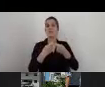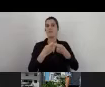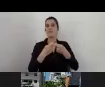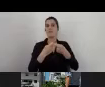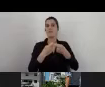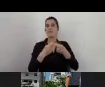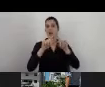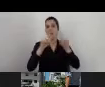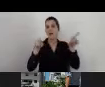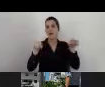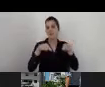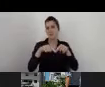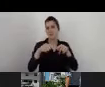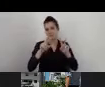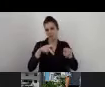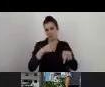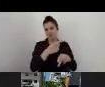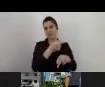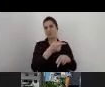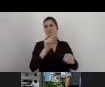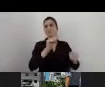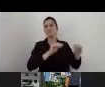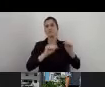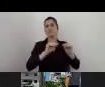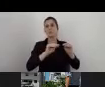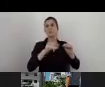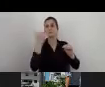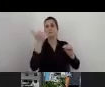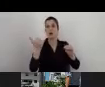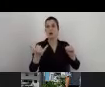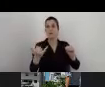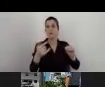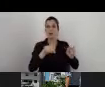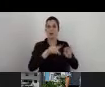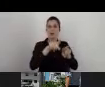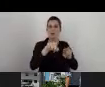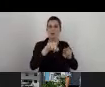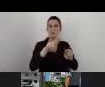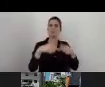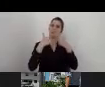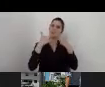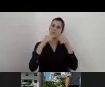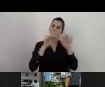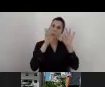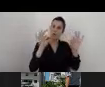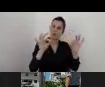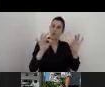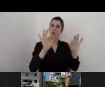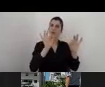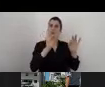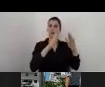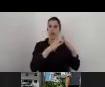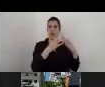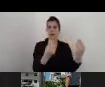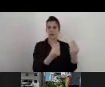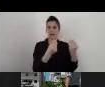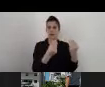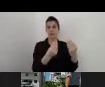it uses these graphics, some short explanation of the assets, it's description, of course,